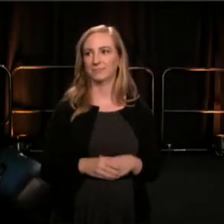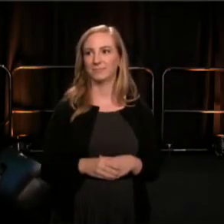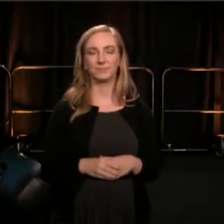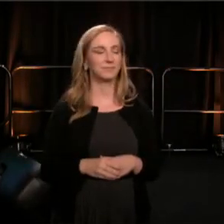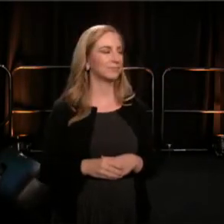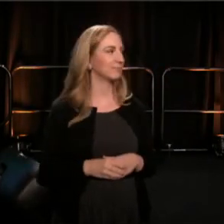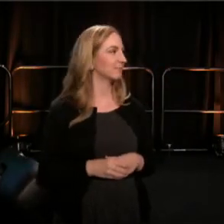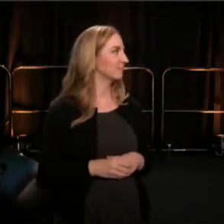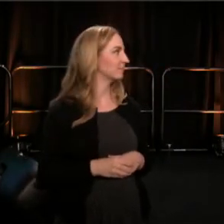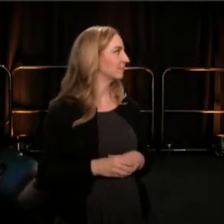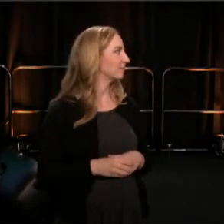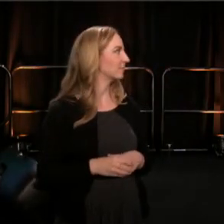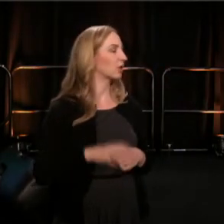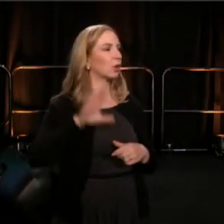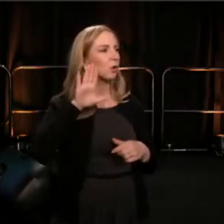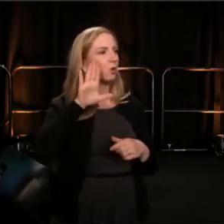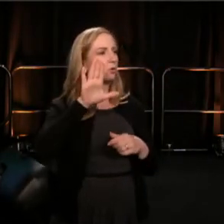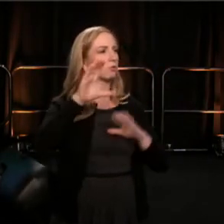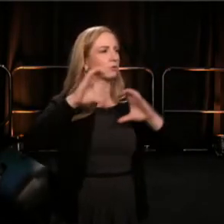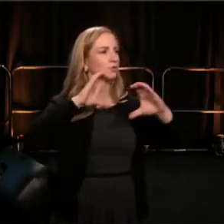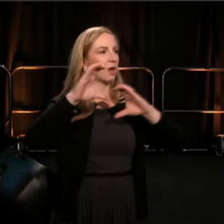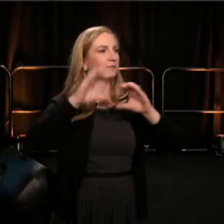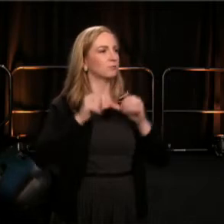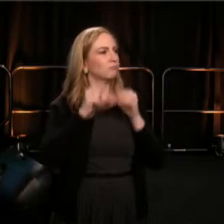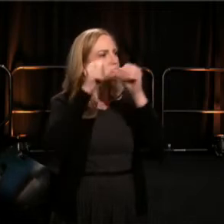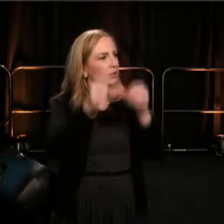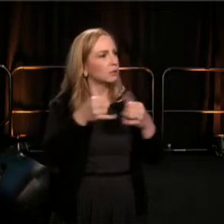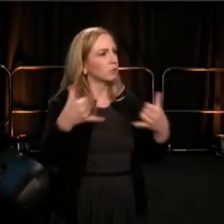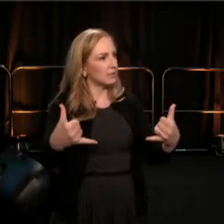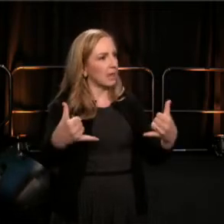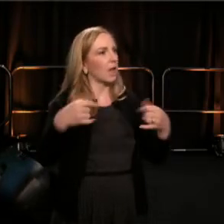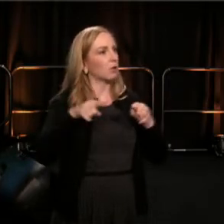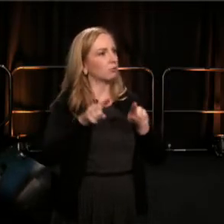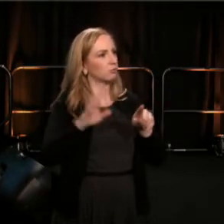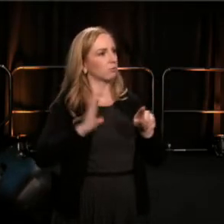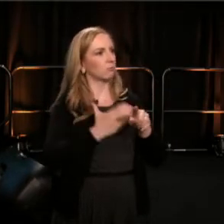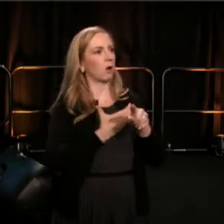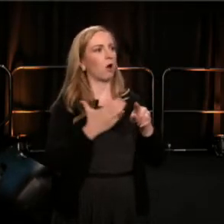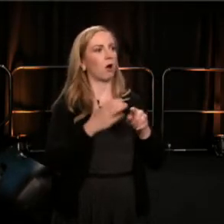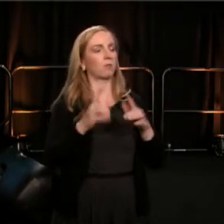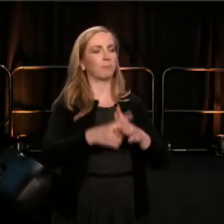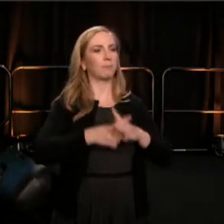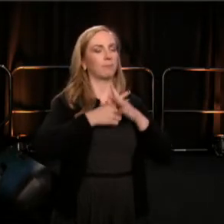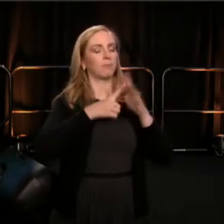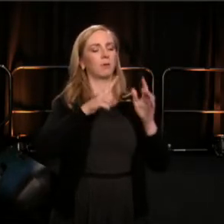Those conversations continued today during the launch at the intersections arc.